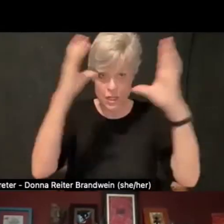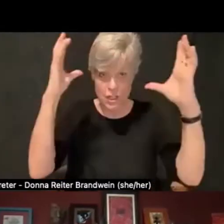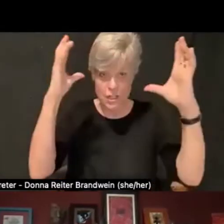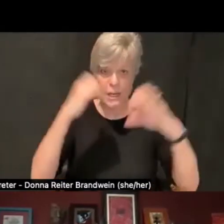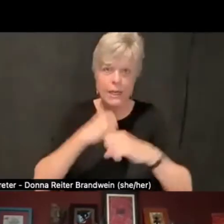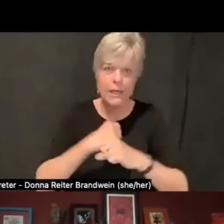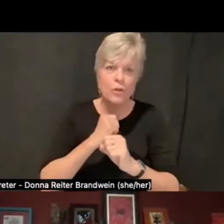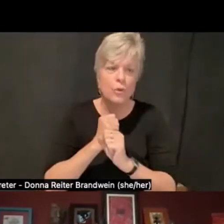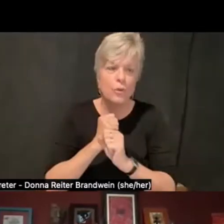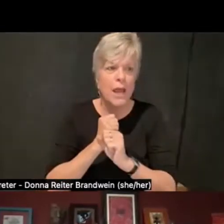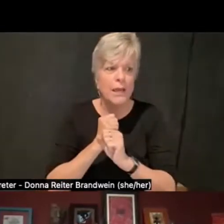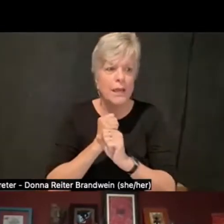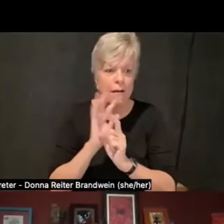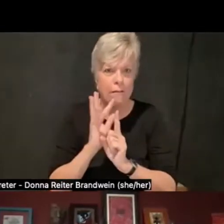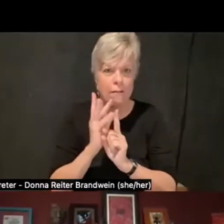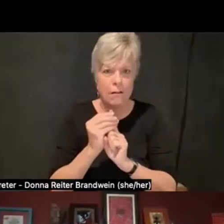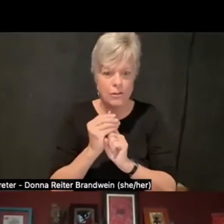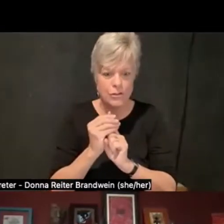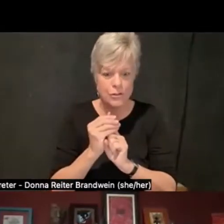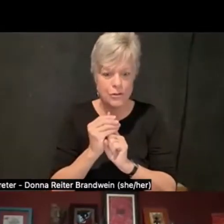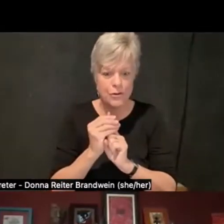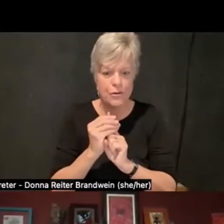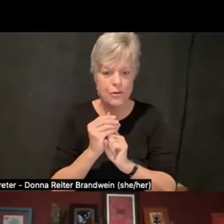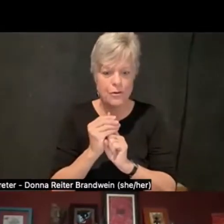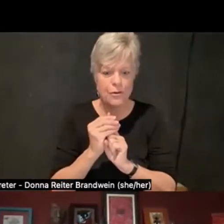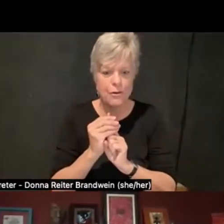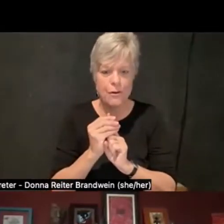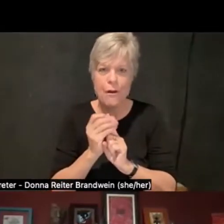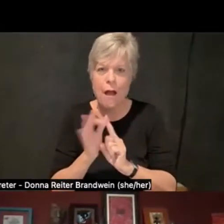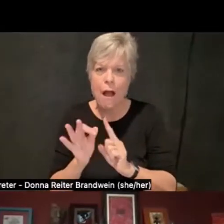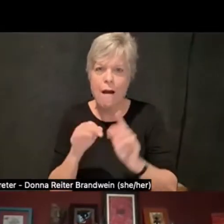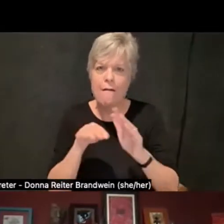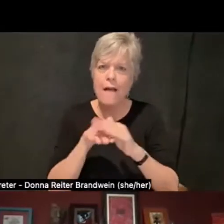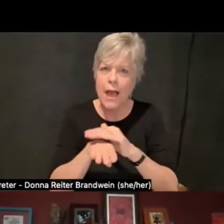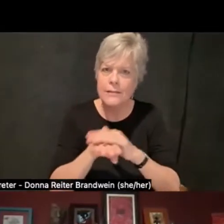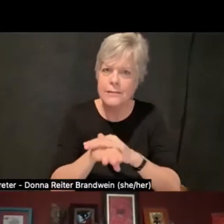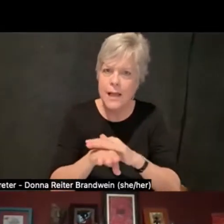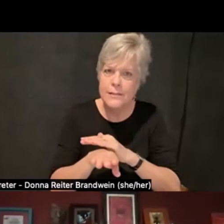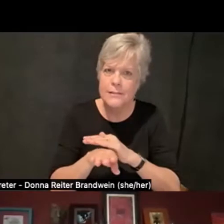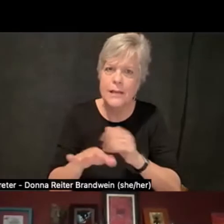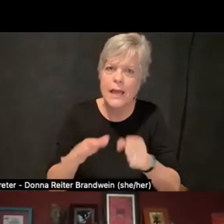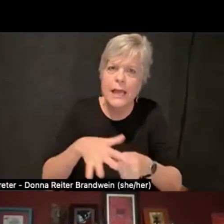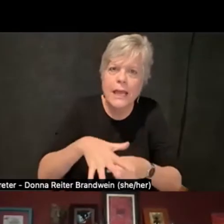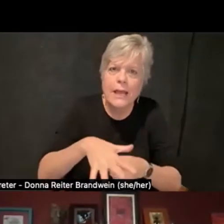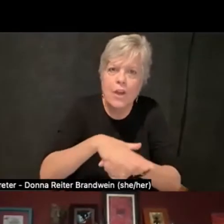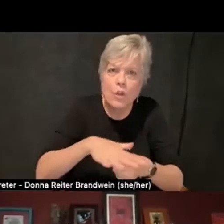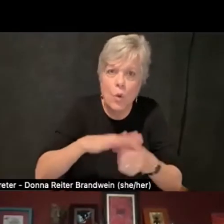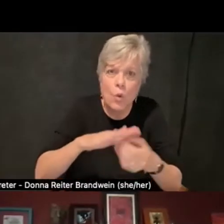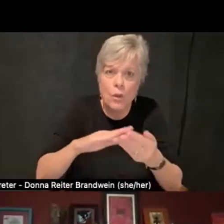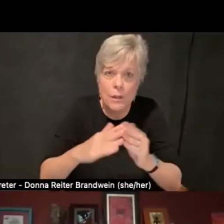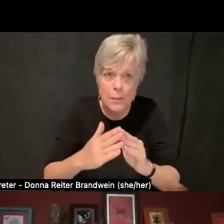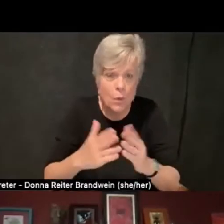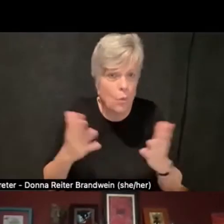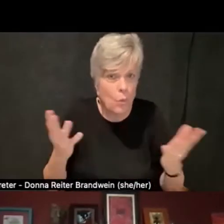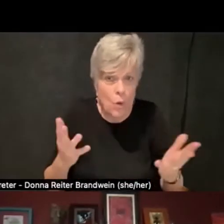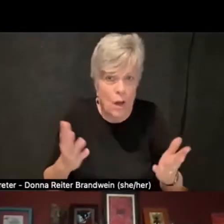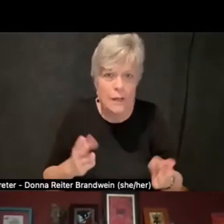a culture of access in their local community is paying close attention